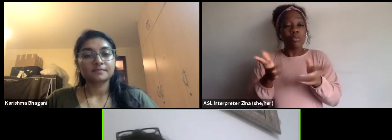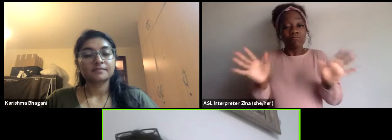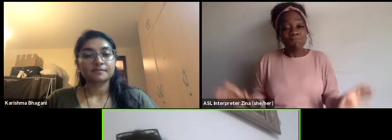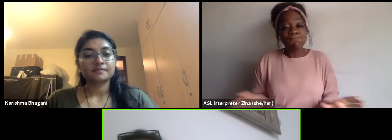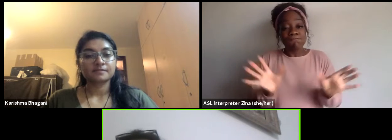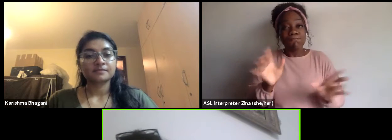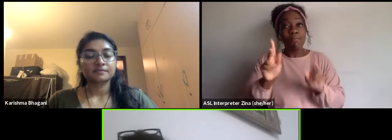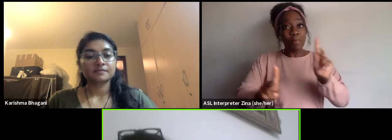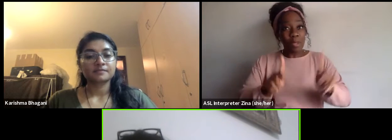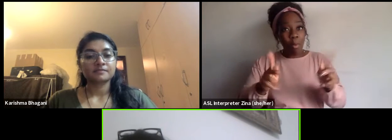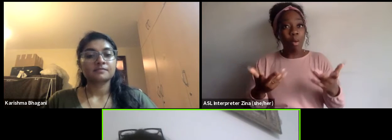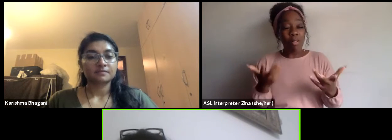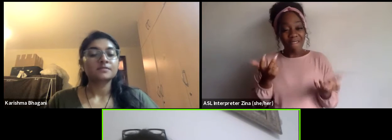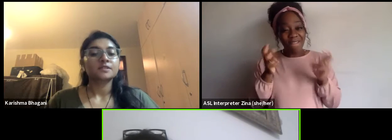and support the sector.